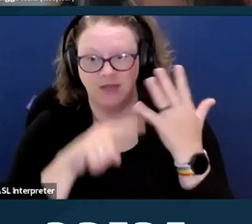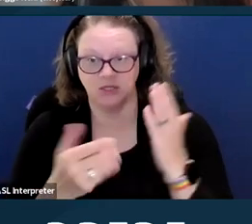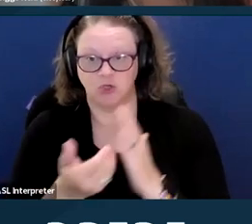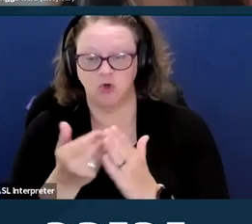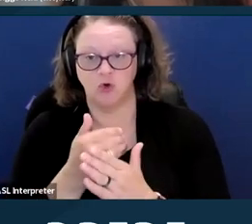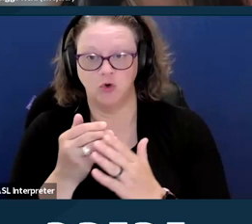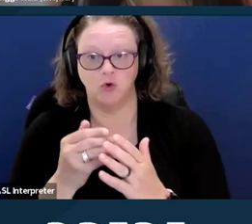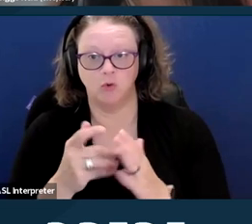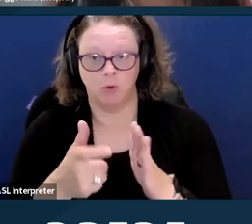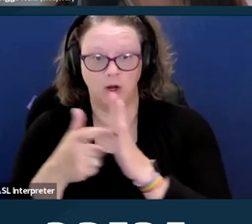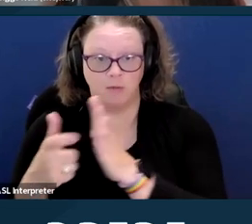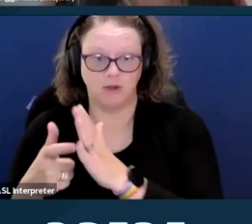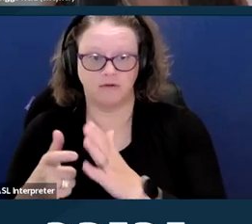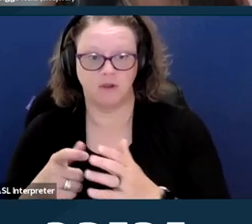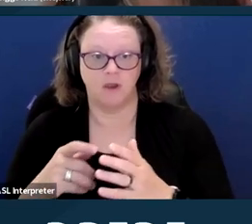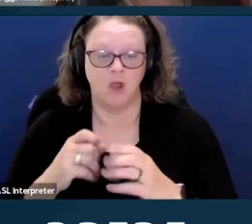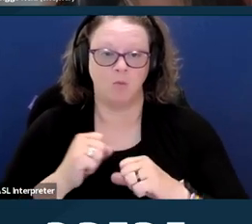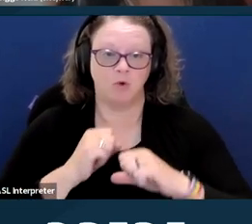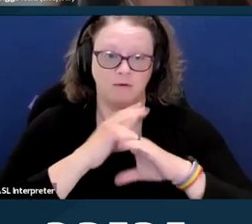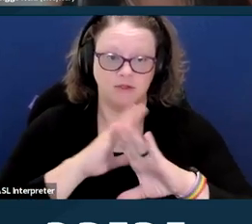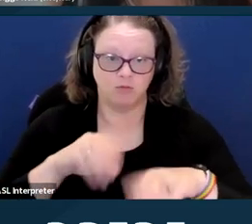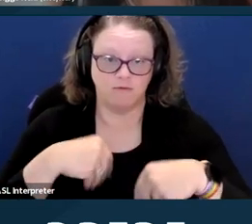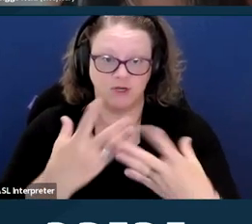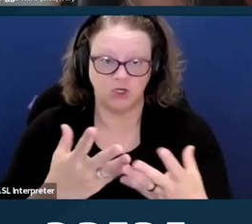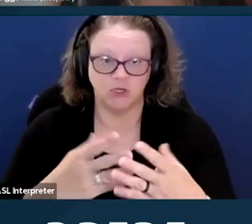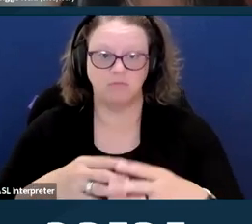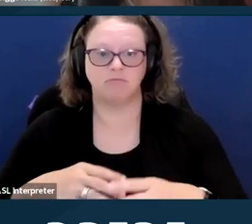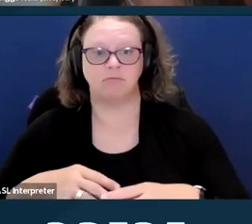the provision denial or limitation of medical treatment